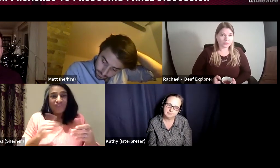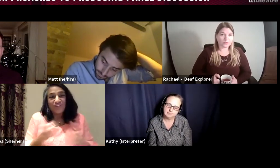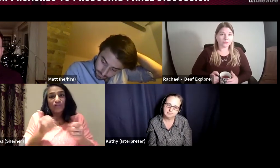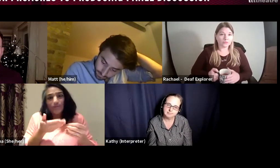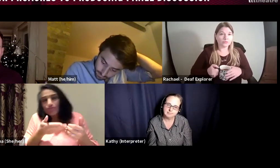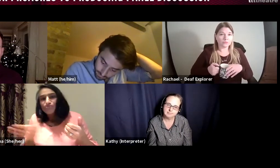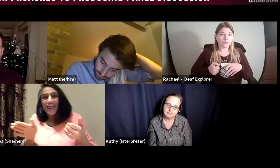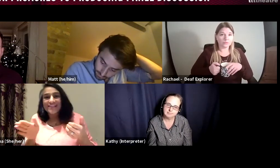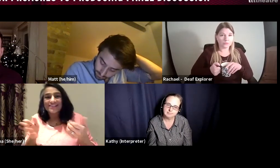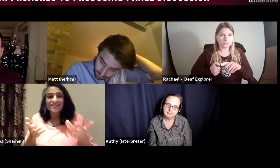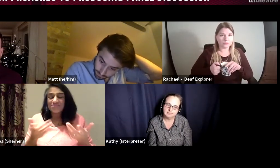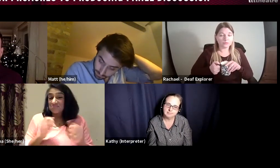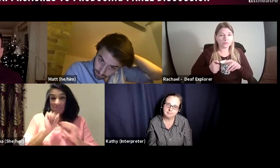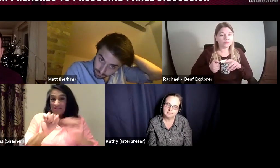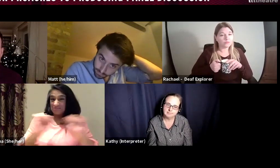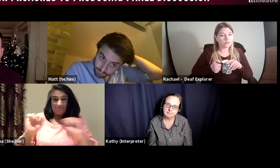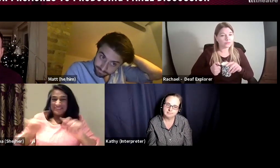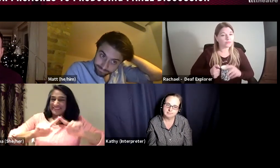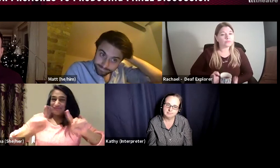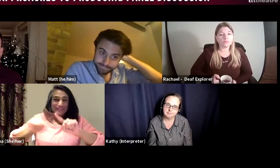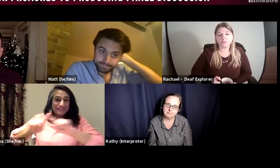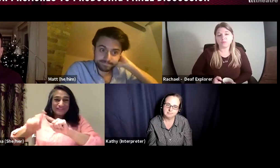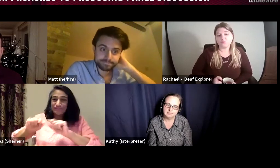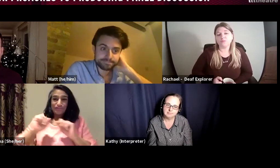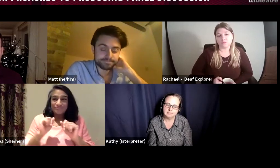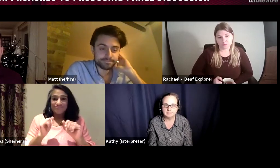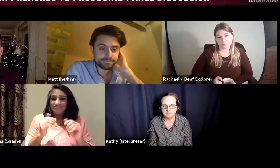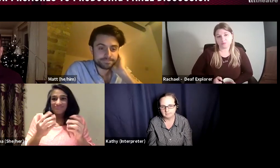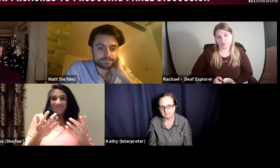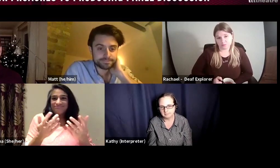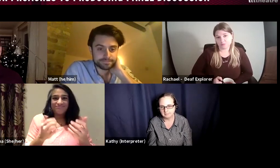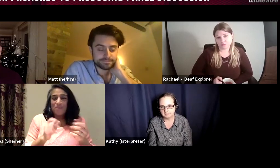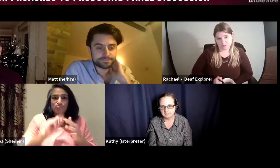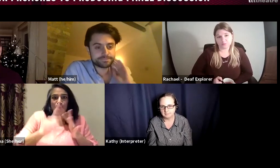when we come in half of the job is complete and we are responsible for doing the rest, it really is